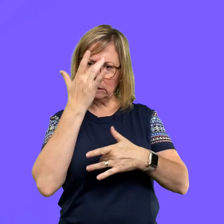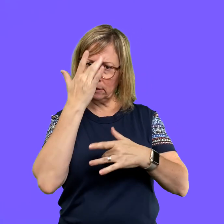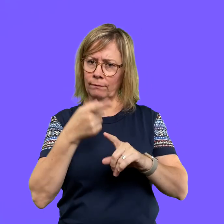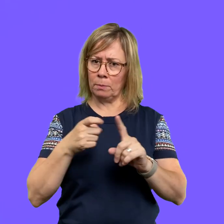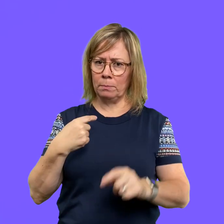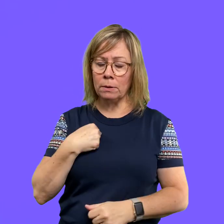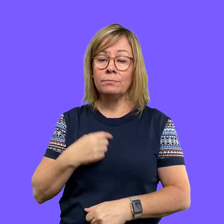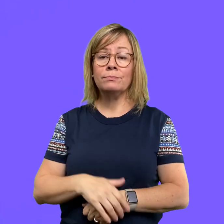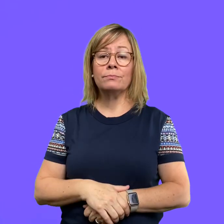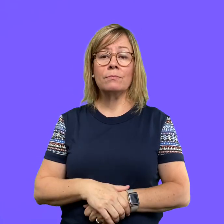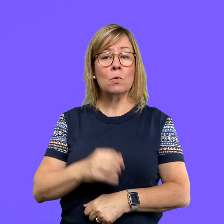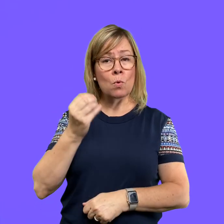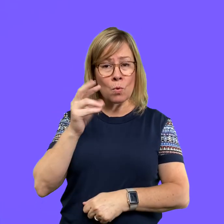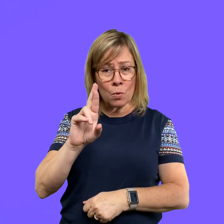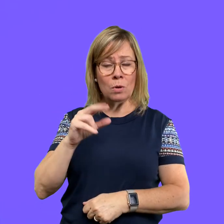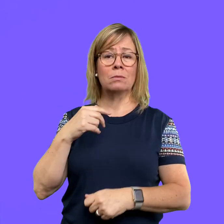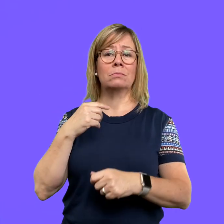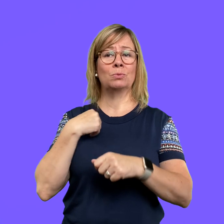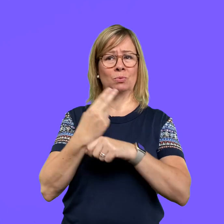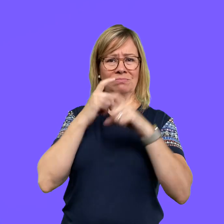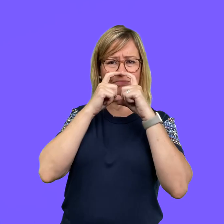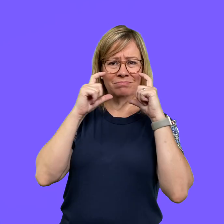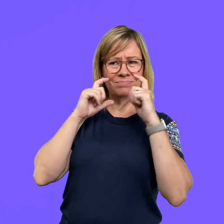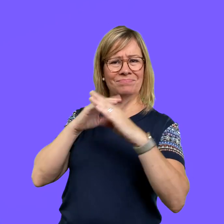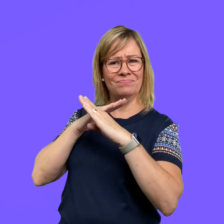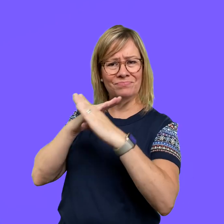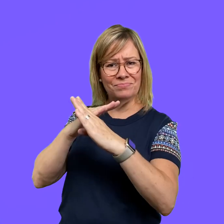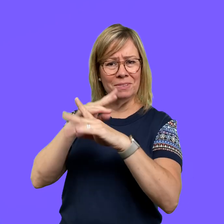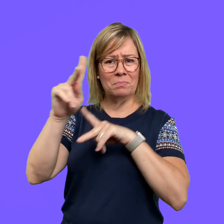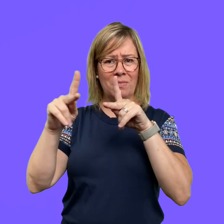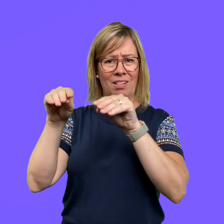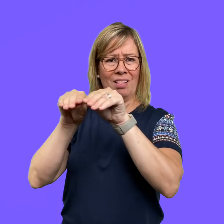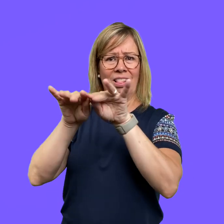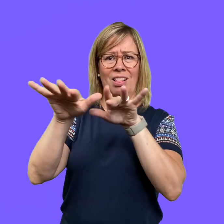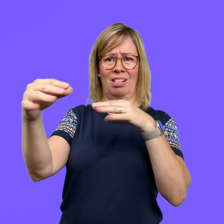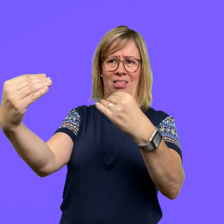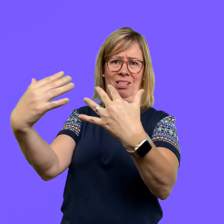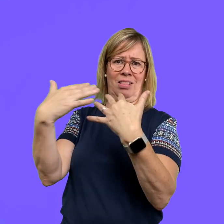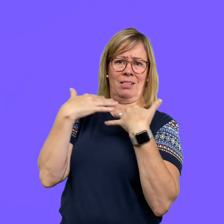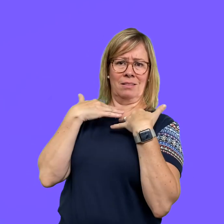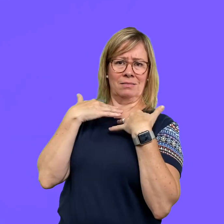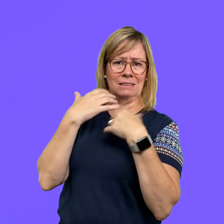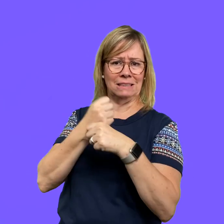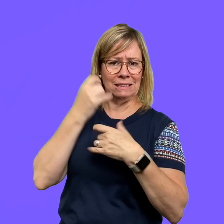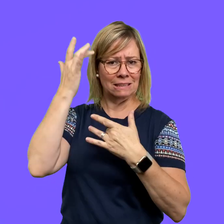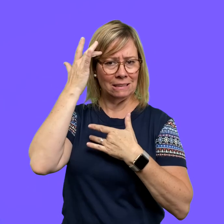myself from getting others sick. Likewise a mask can be used